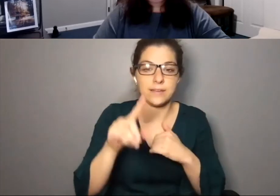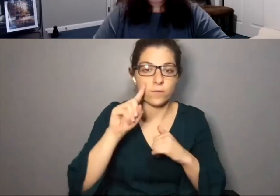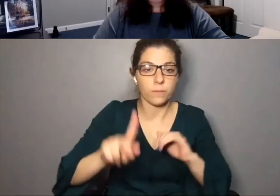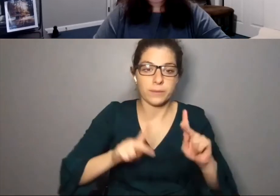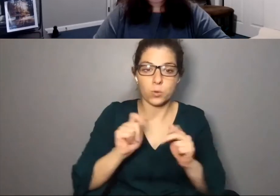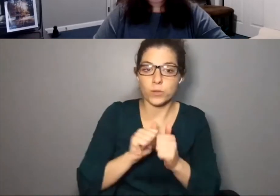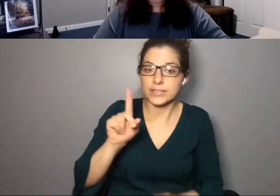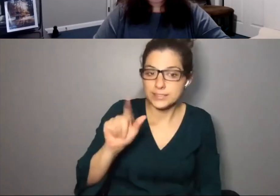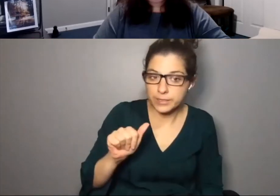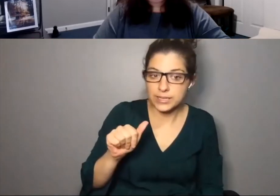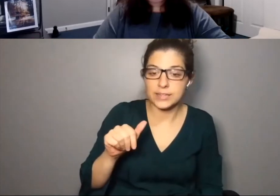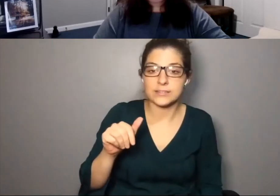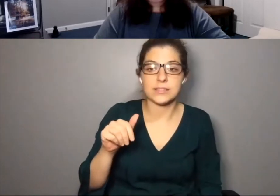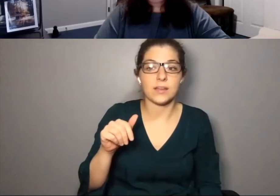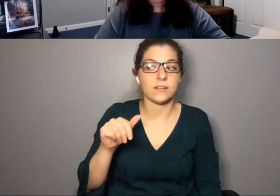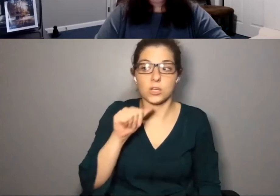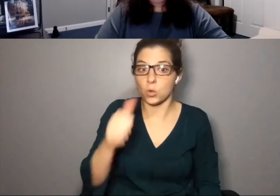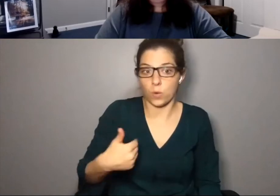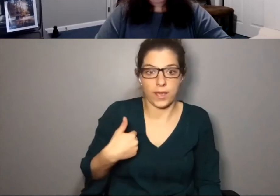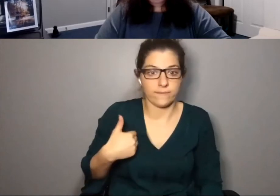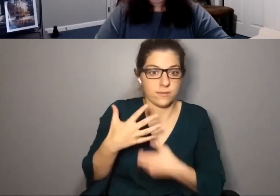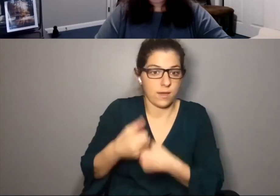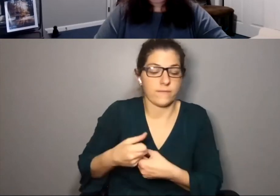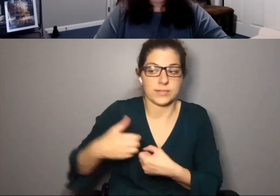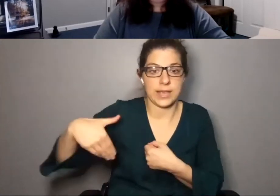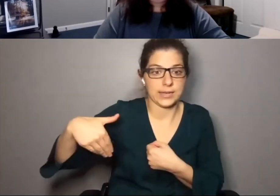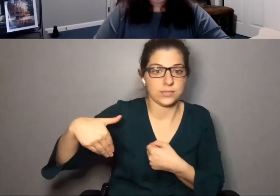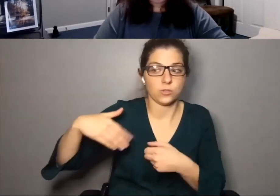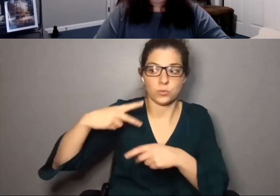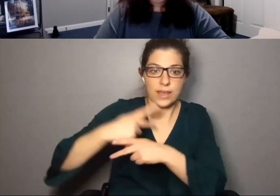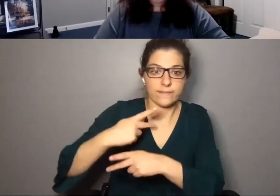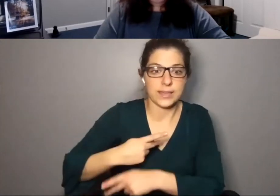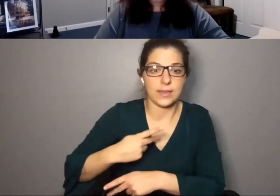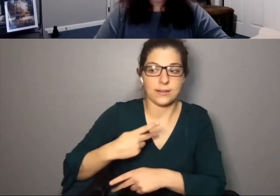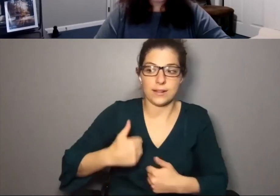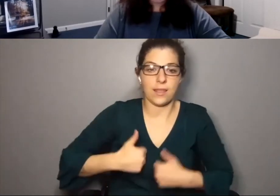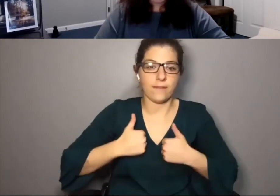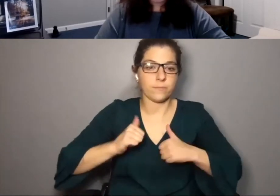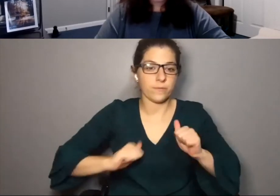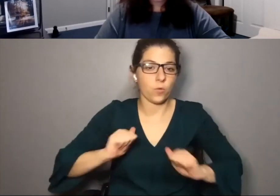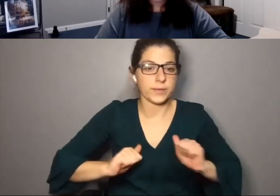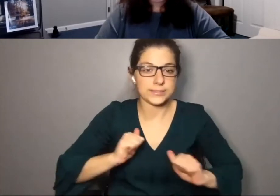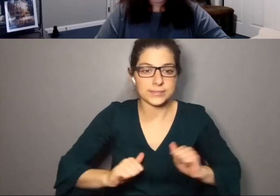folks with disability ies that don't have the confidence yet to be able to navigate